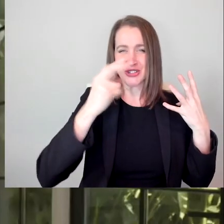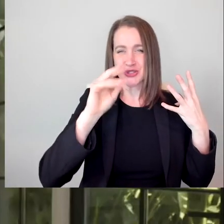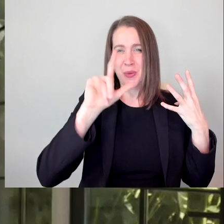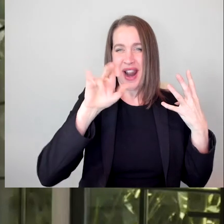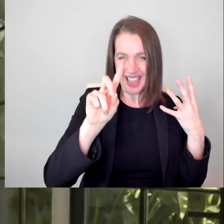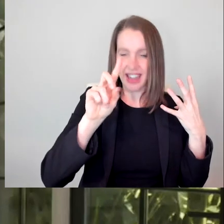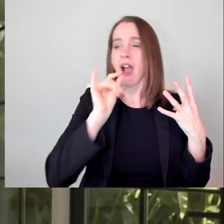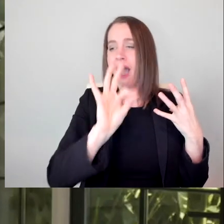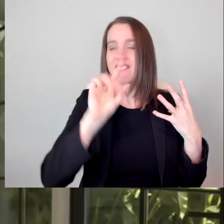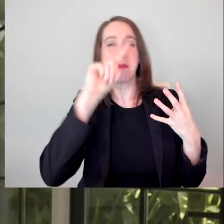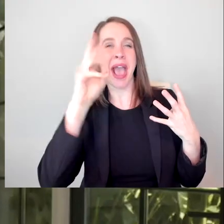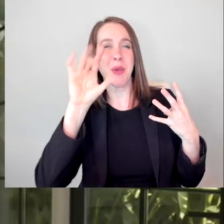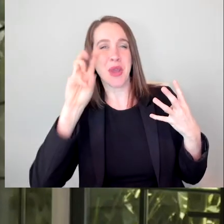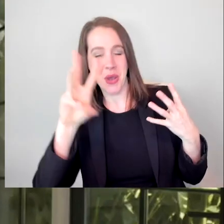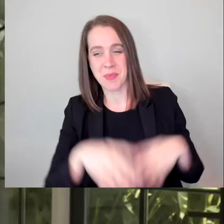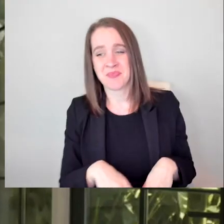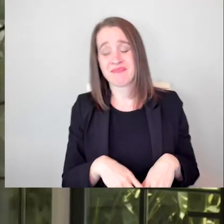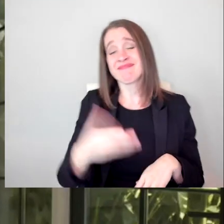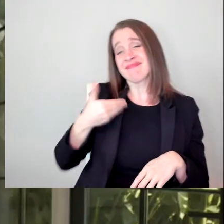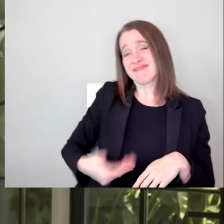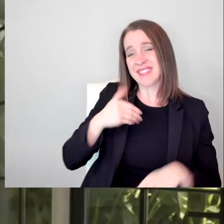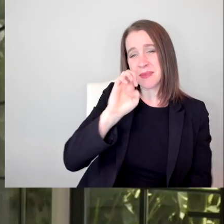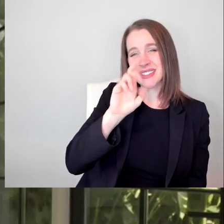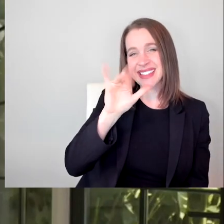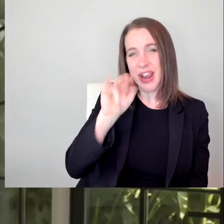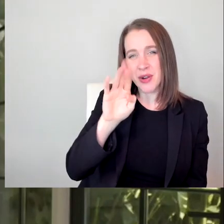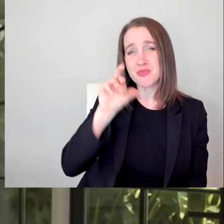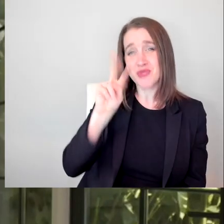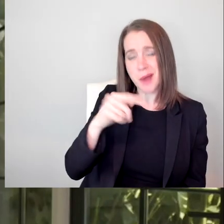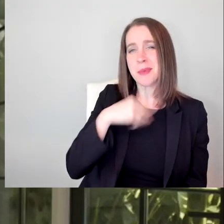I am a 46-year-old white woman with light brown hair.